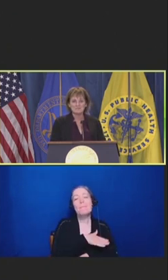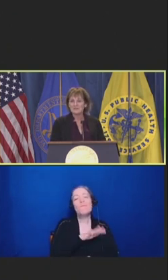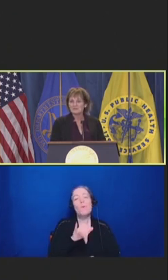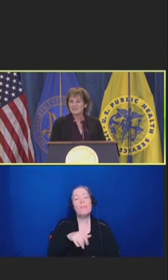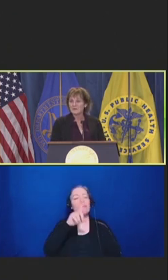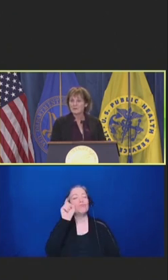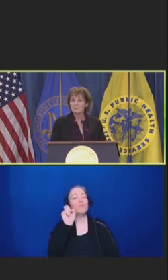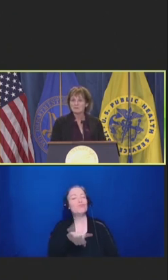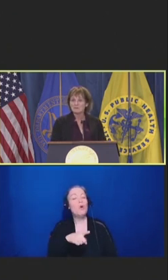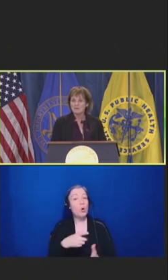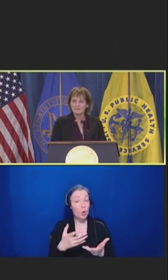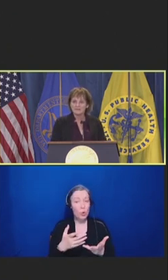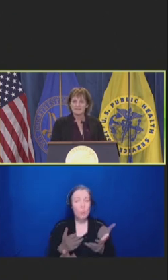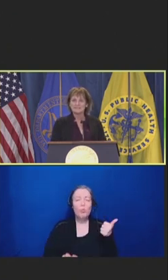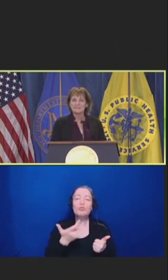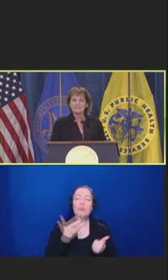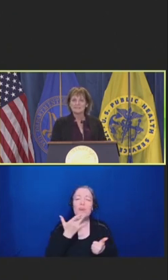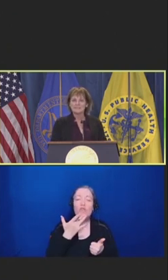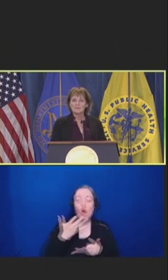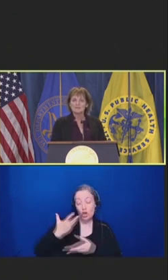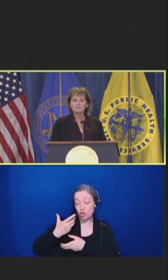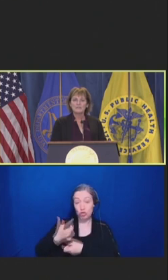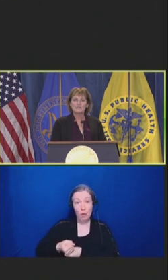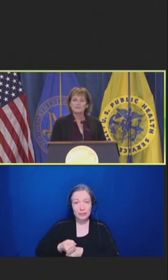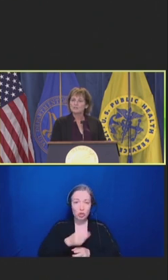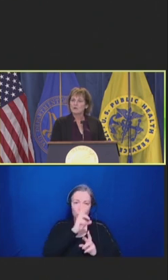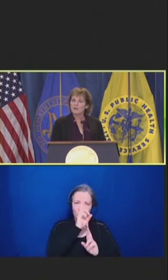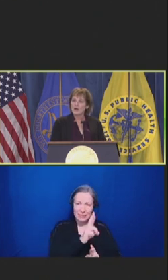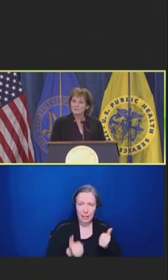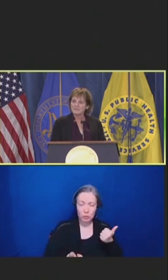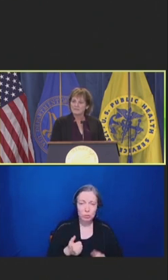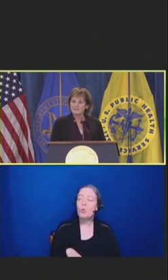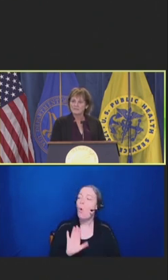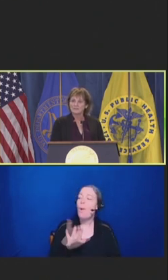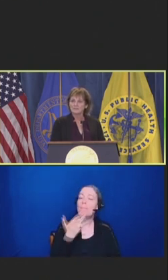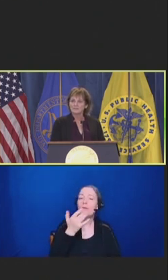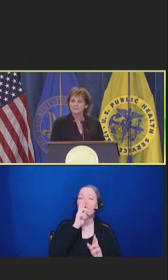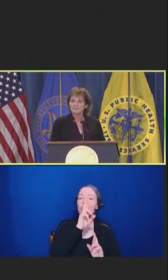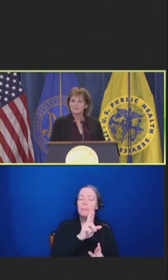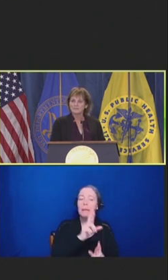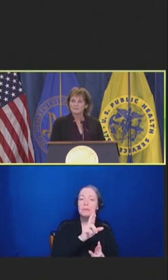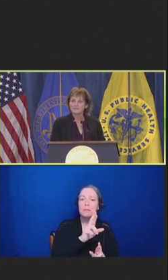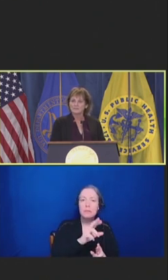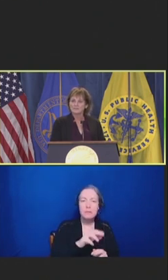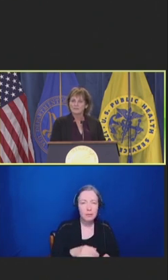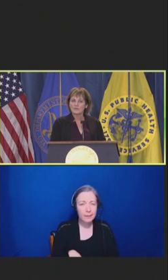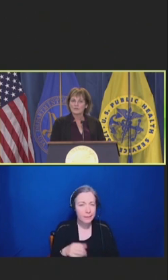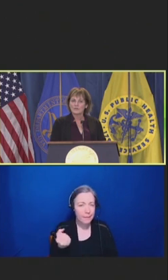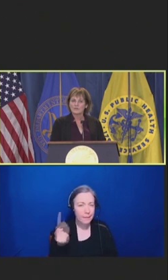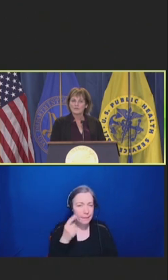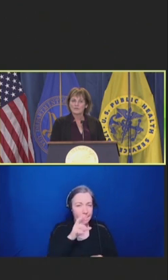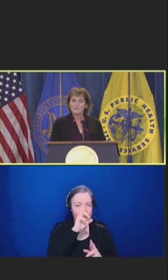Many would say, "I want to be respected." You're respected if you show competence.